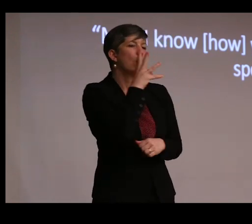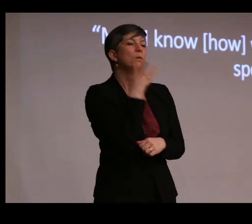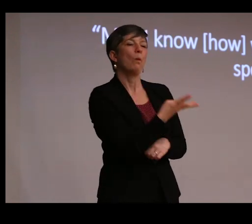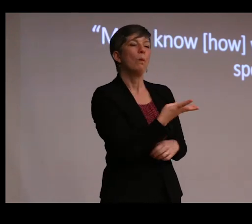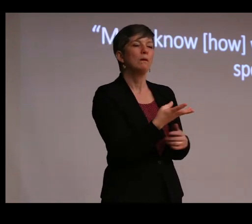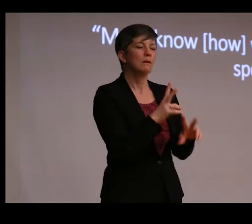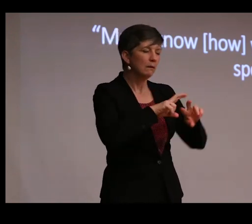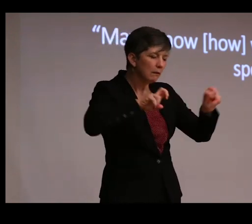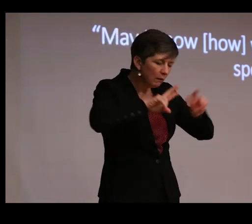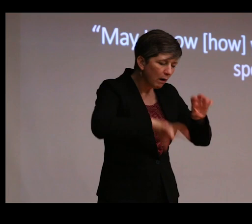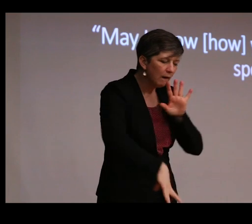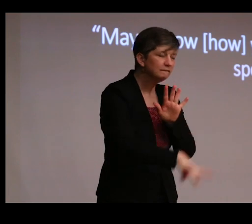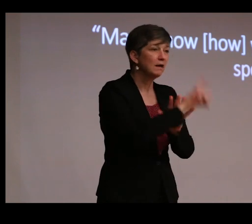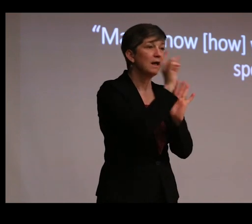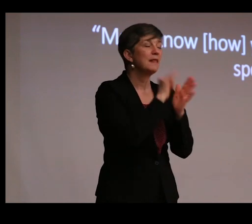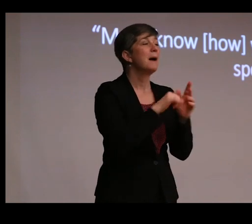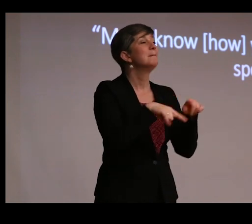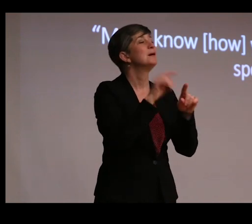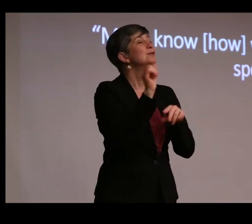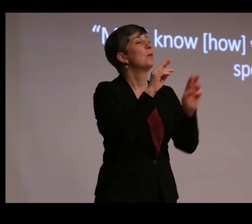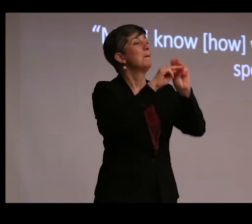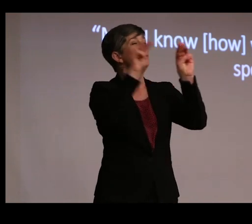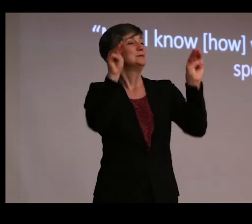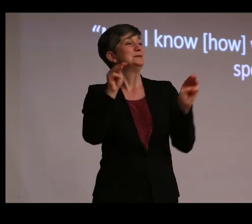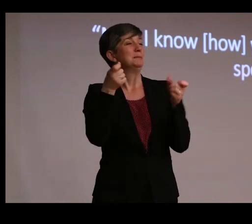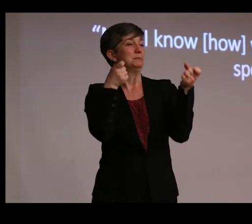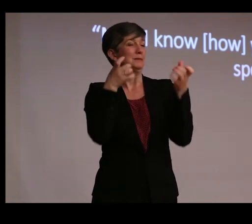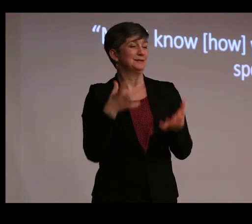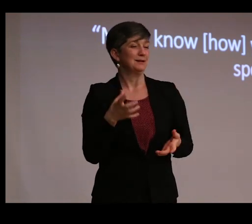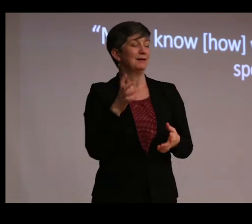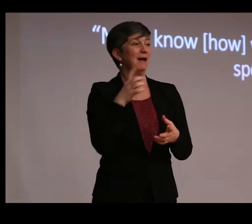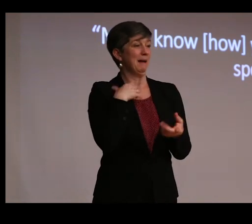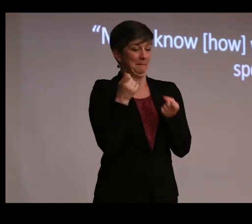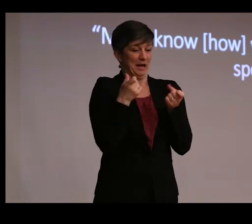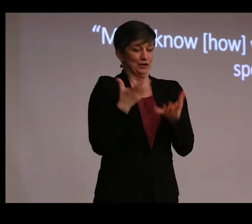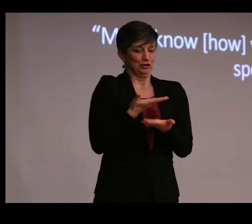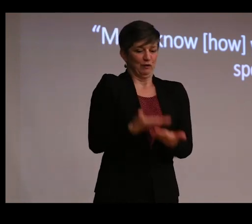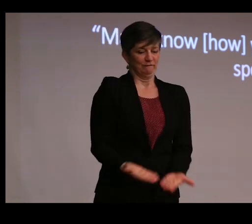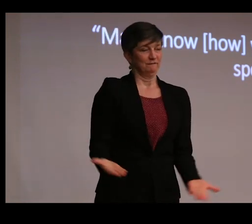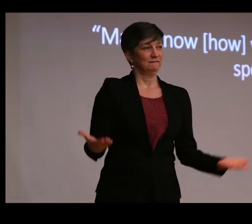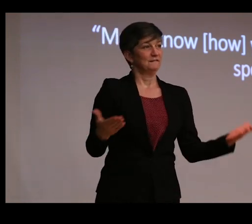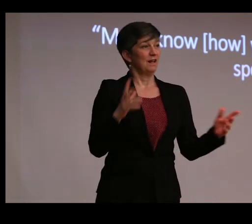But I'm also a museum administrator, a stuff manager. And in this role, I'm particularly interested in how